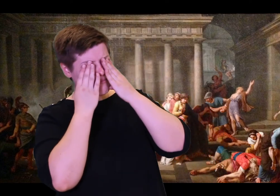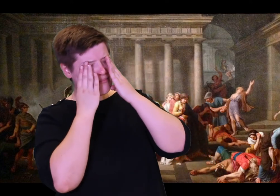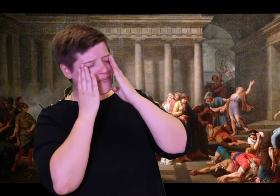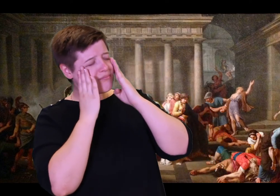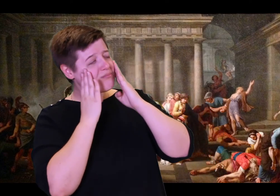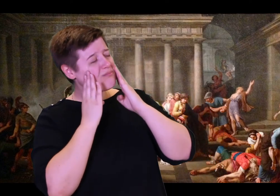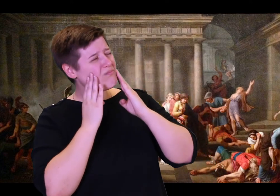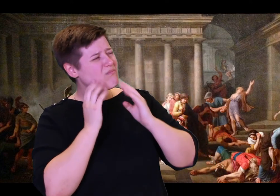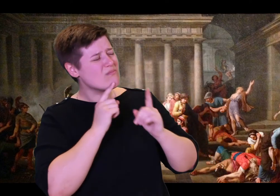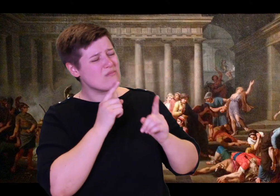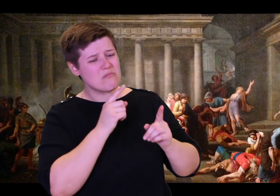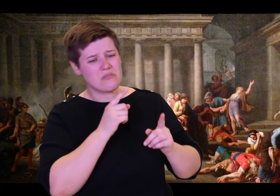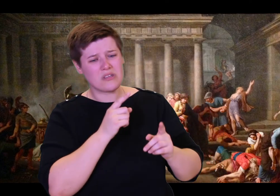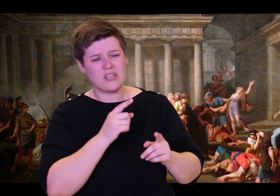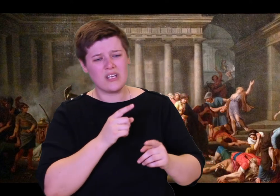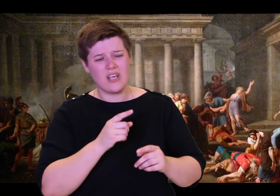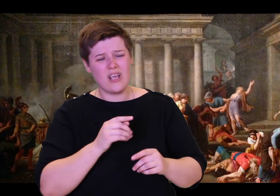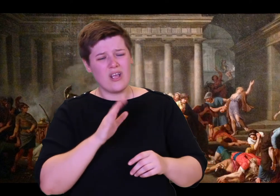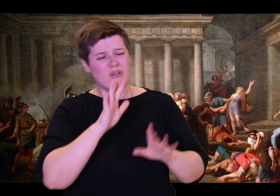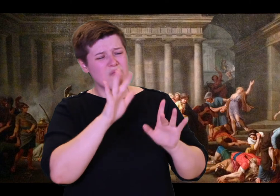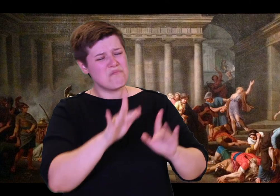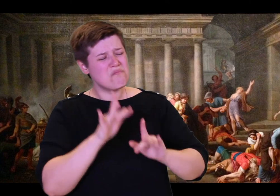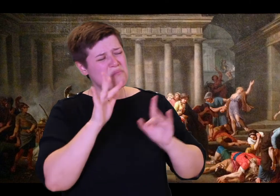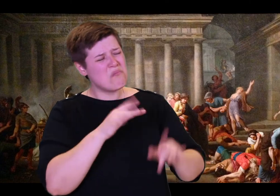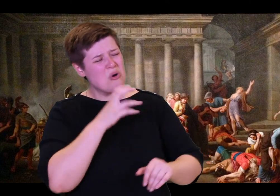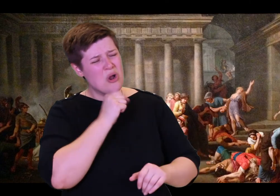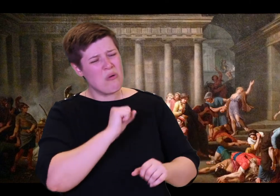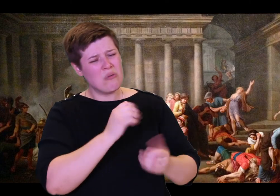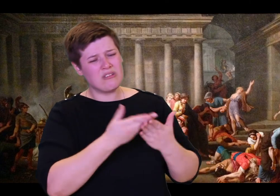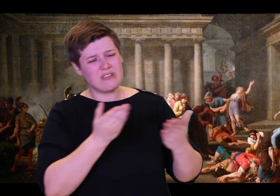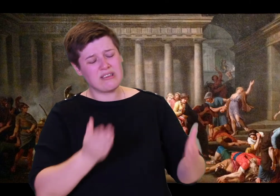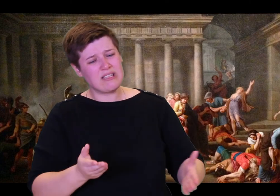property and threatening his son!"